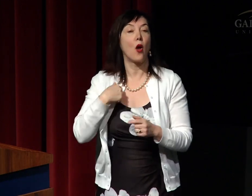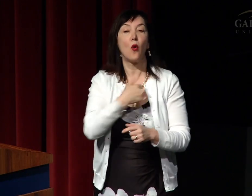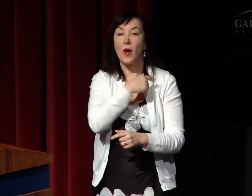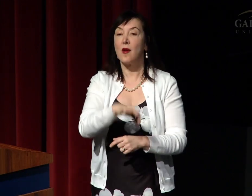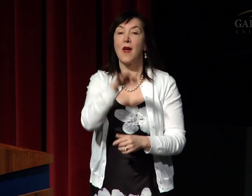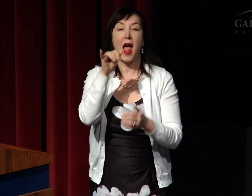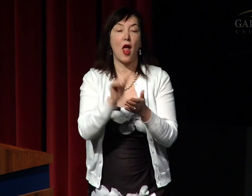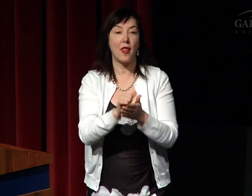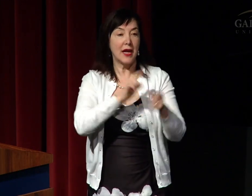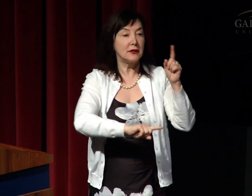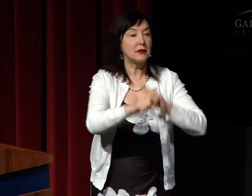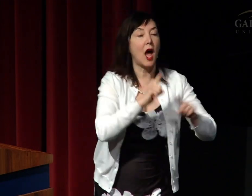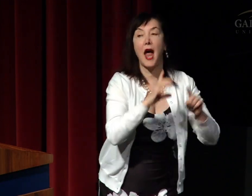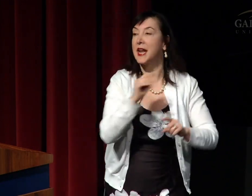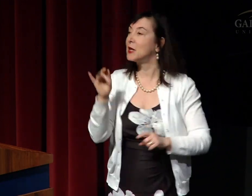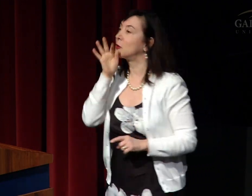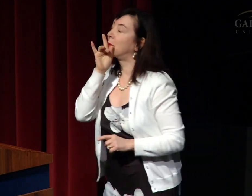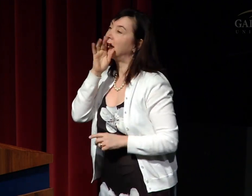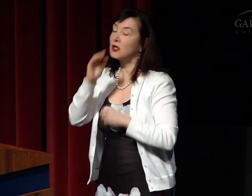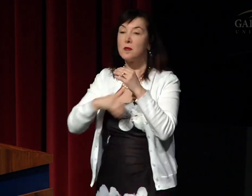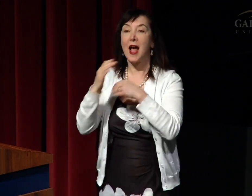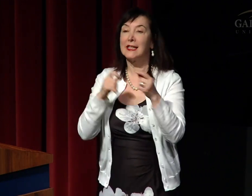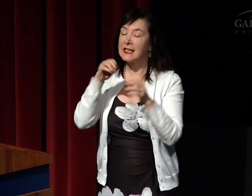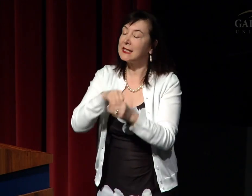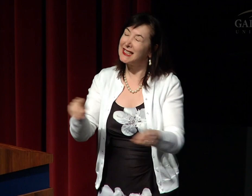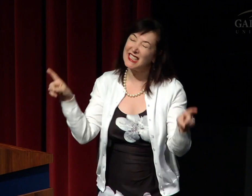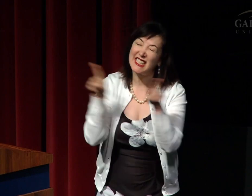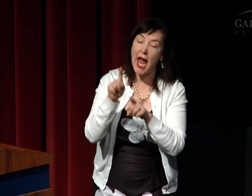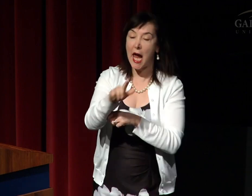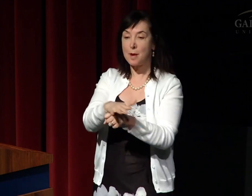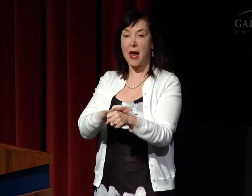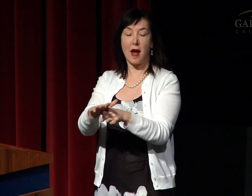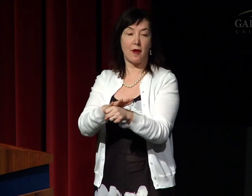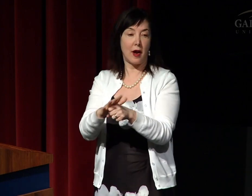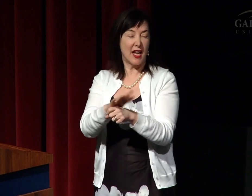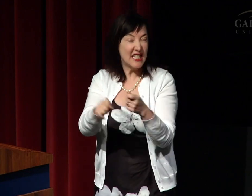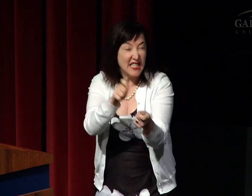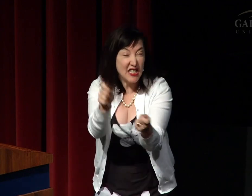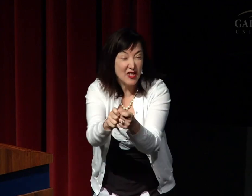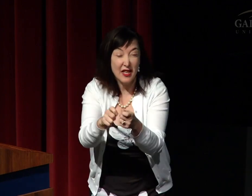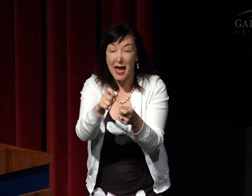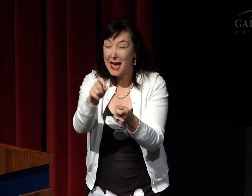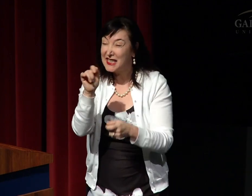but people process sign language and spoken language in the exact same tissue,